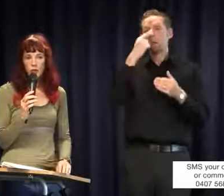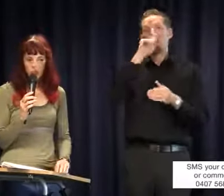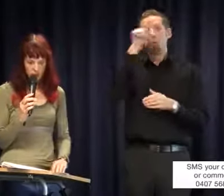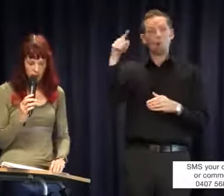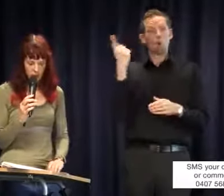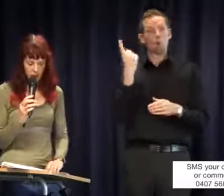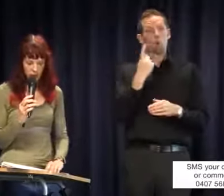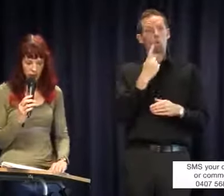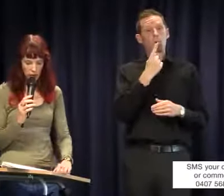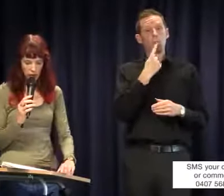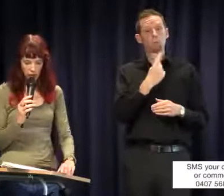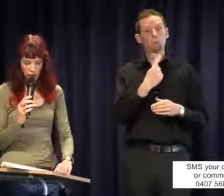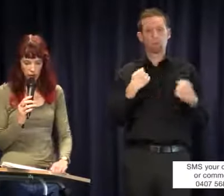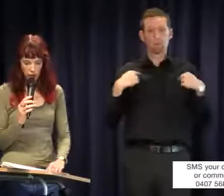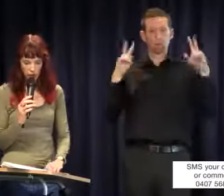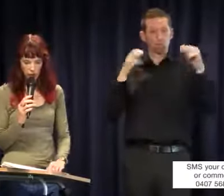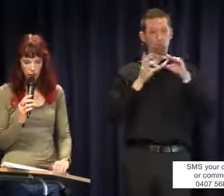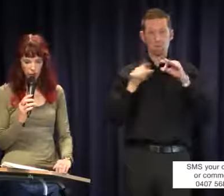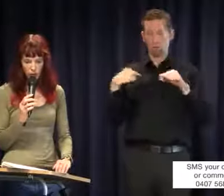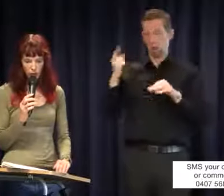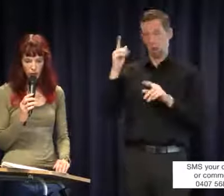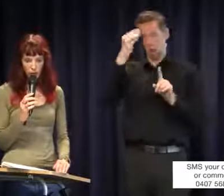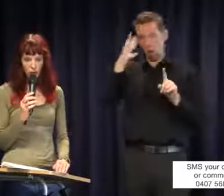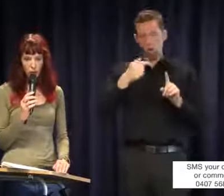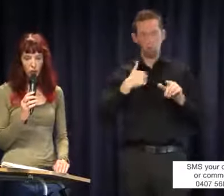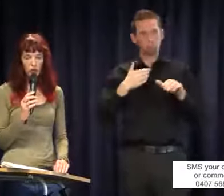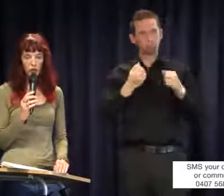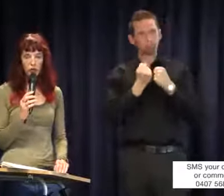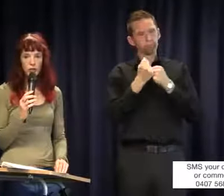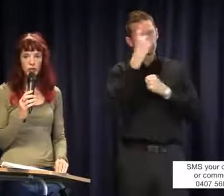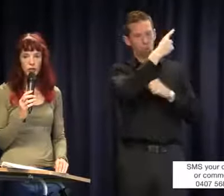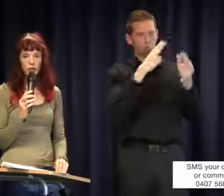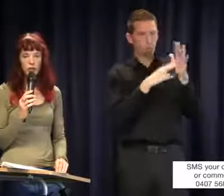I'm assisting some people in New South Wales at the moment who have just done a little